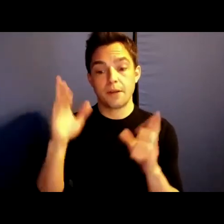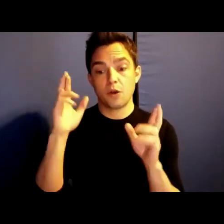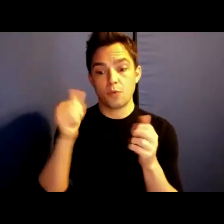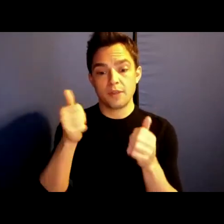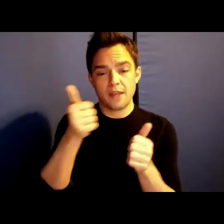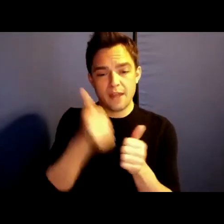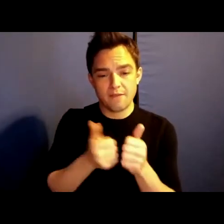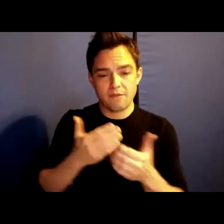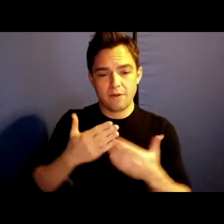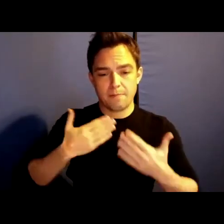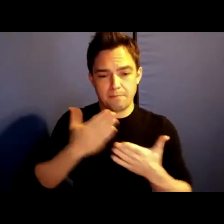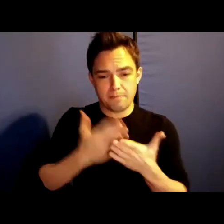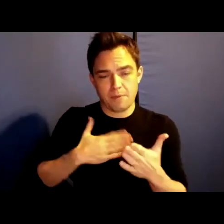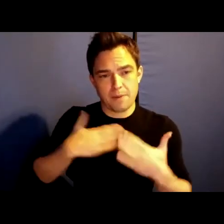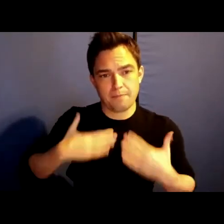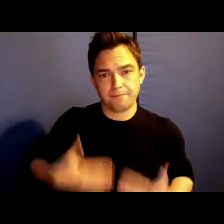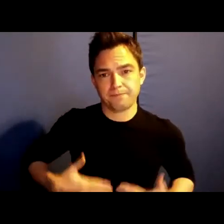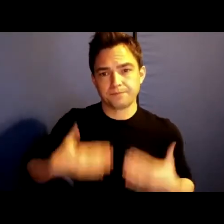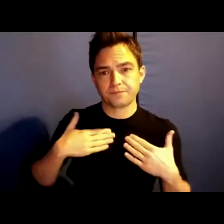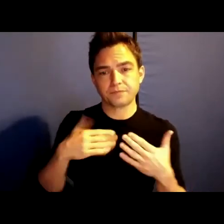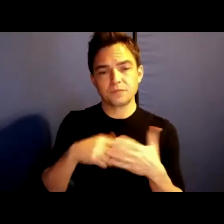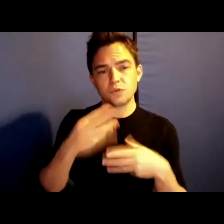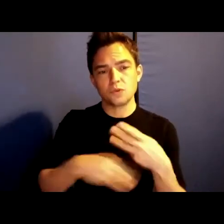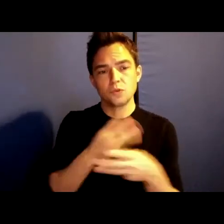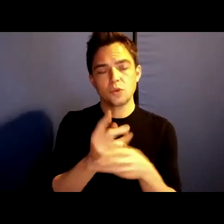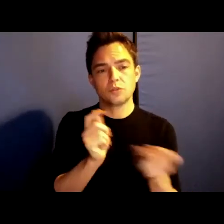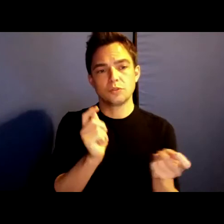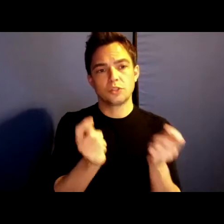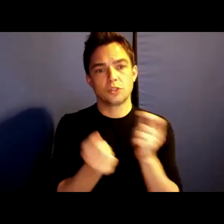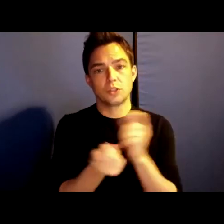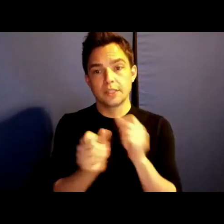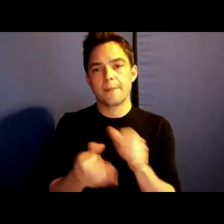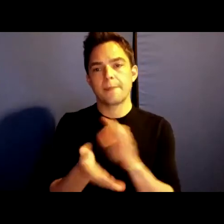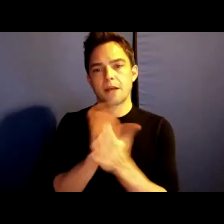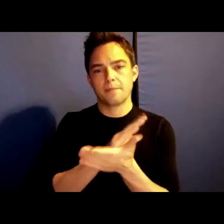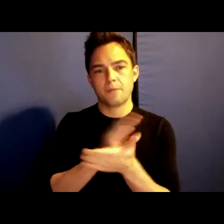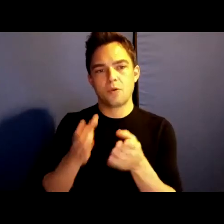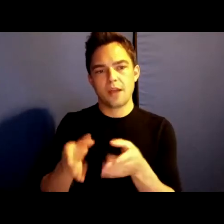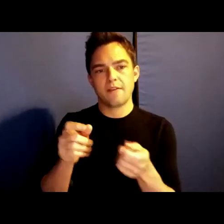that this world altering shift can become a form of breaking that does not sever us